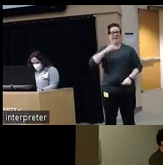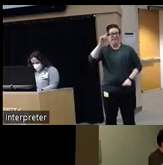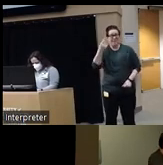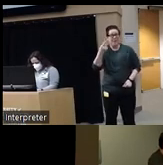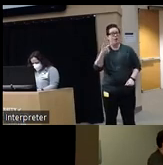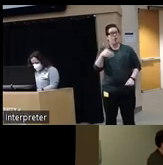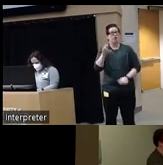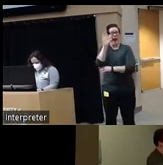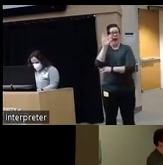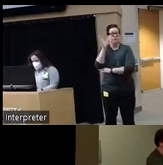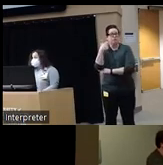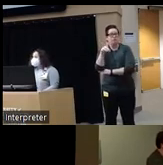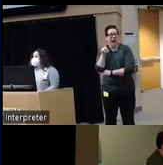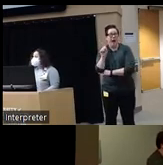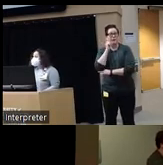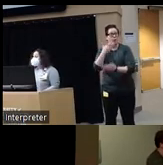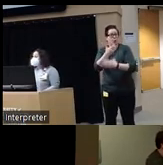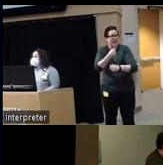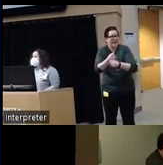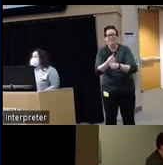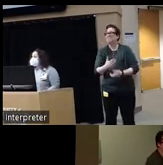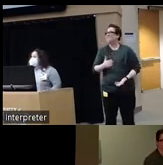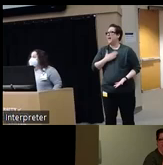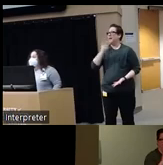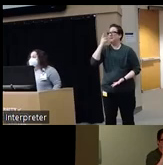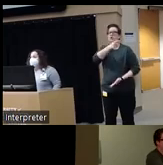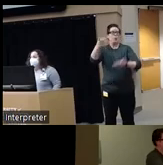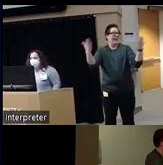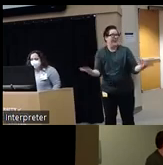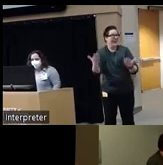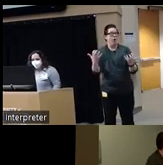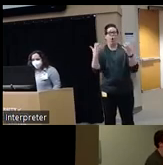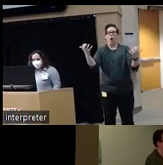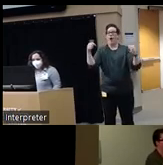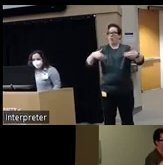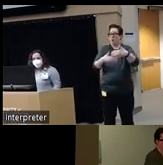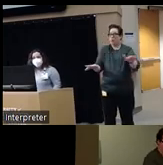of the new year um very glad to see so many of you here in the audience and also glad